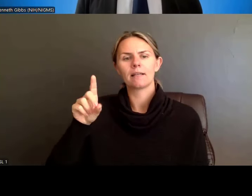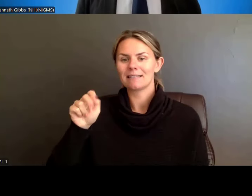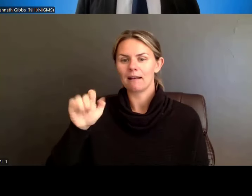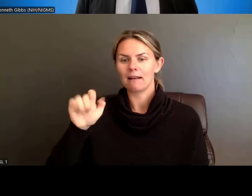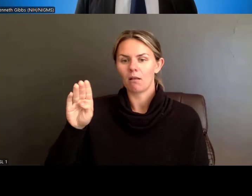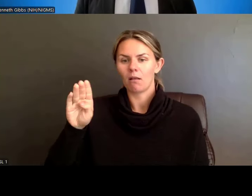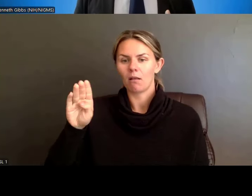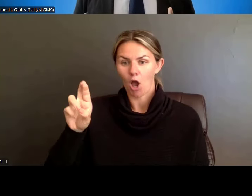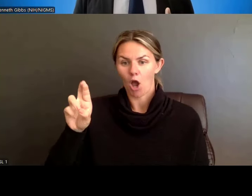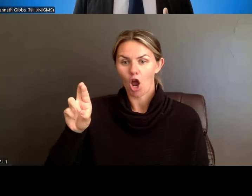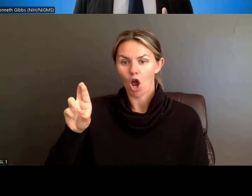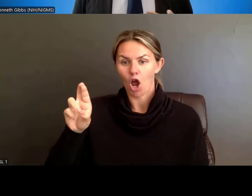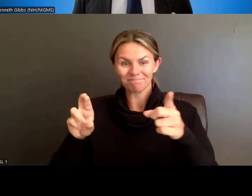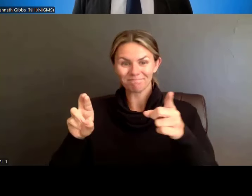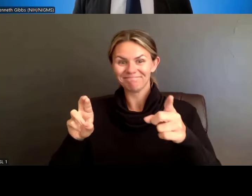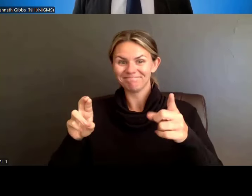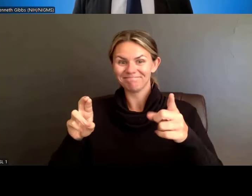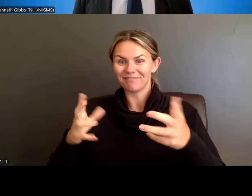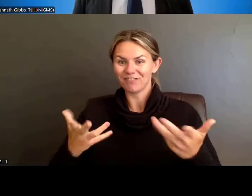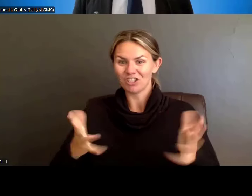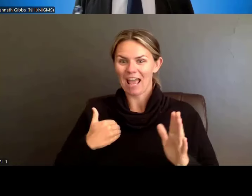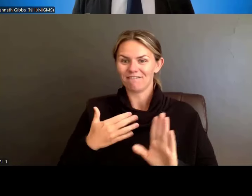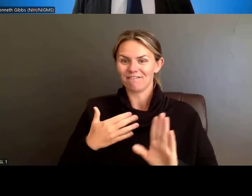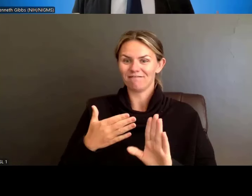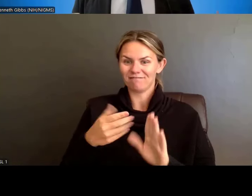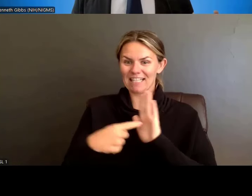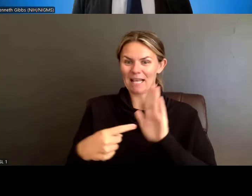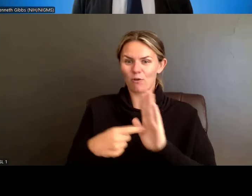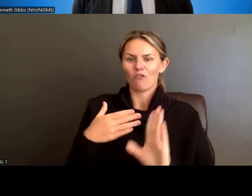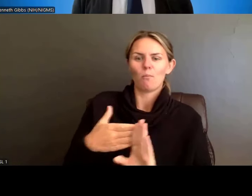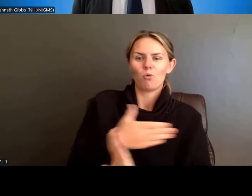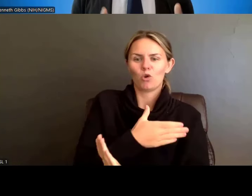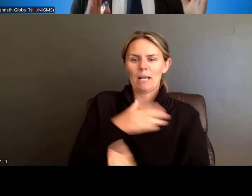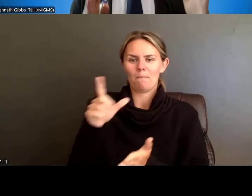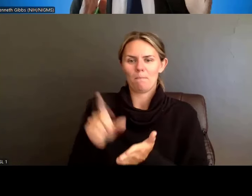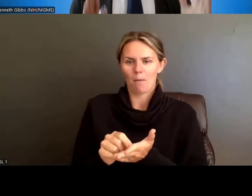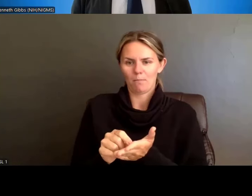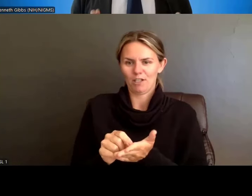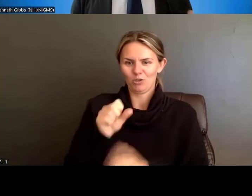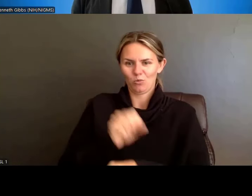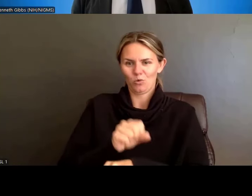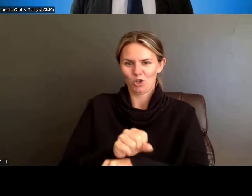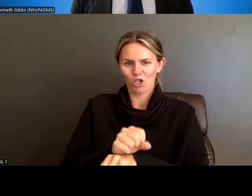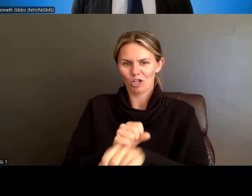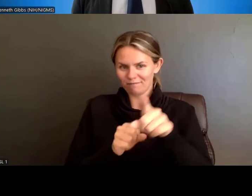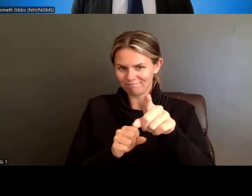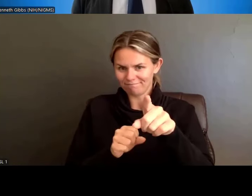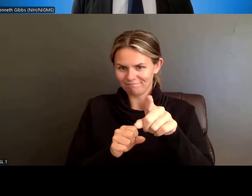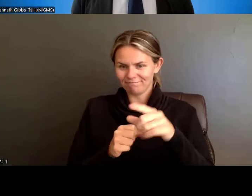So, those are examples of how we're updating to try to promote consistency and to focus on the trainee experience.